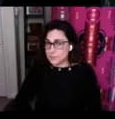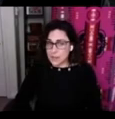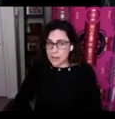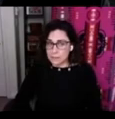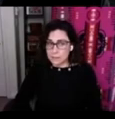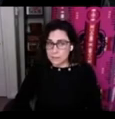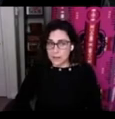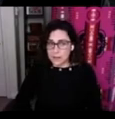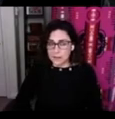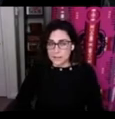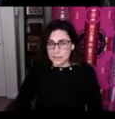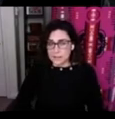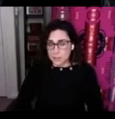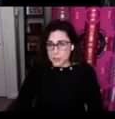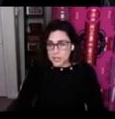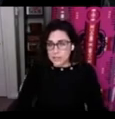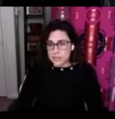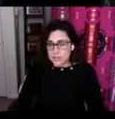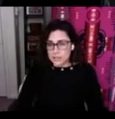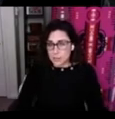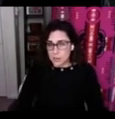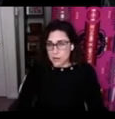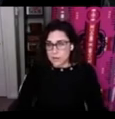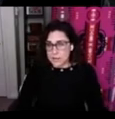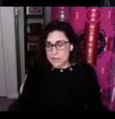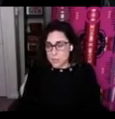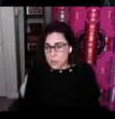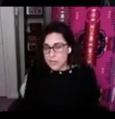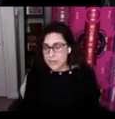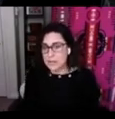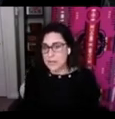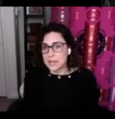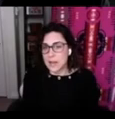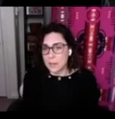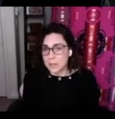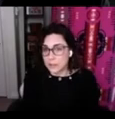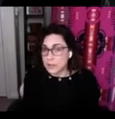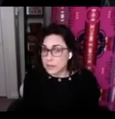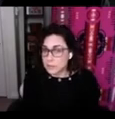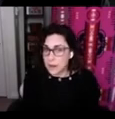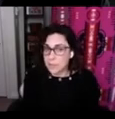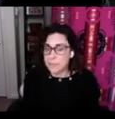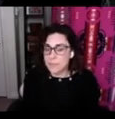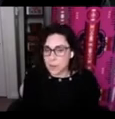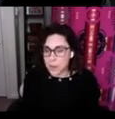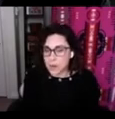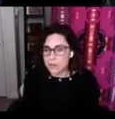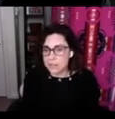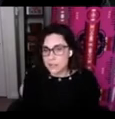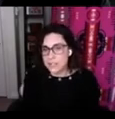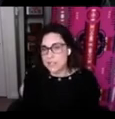of the projects that we're currently supporting and learning from our partners so this is an